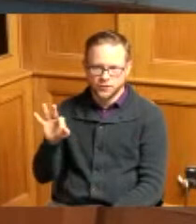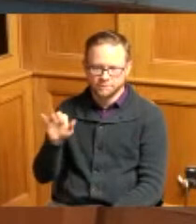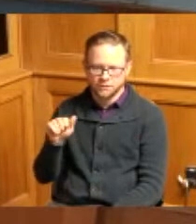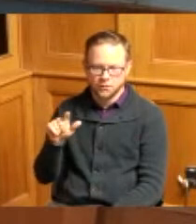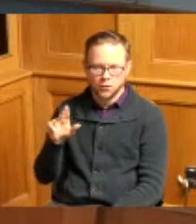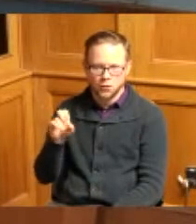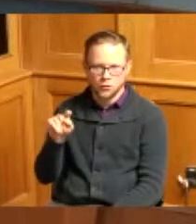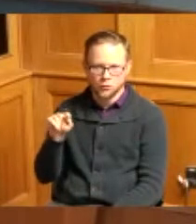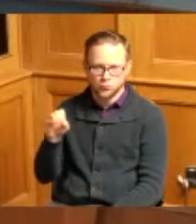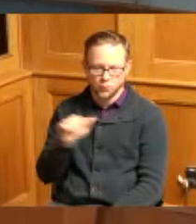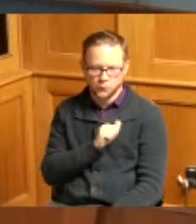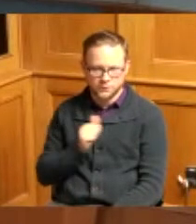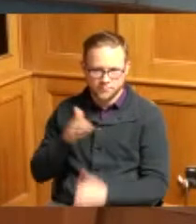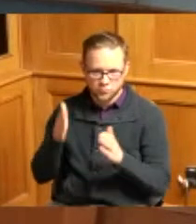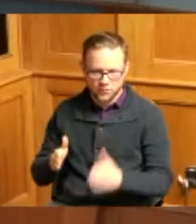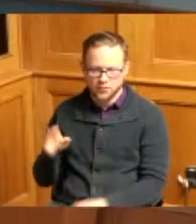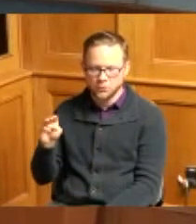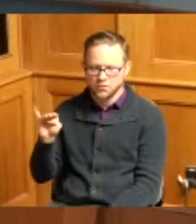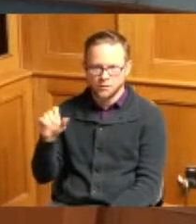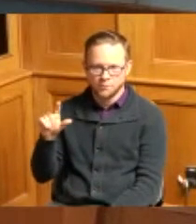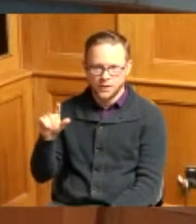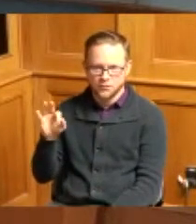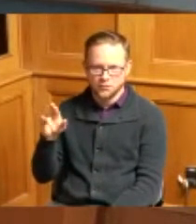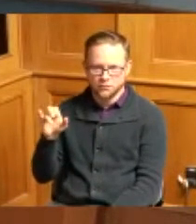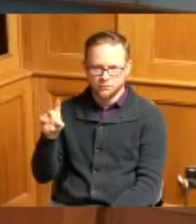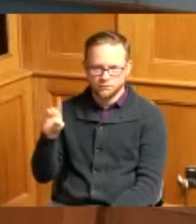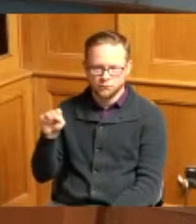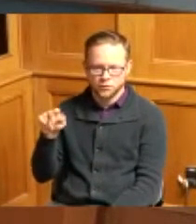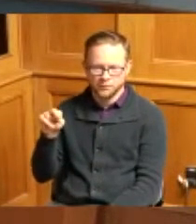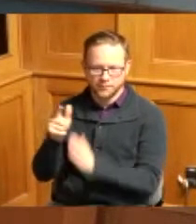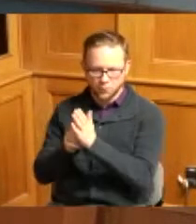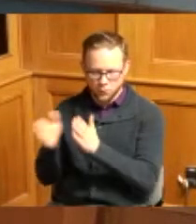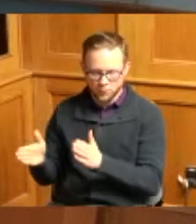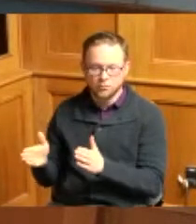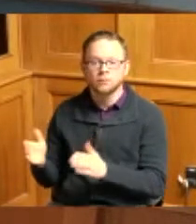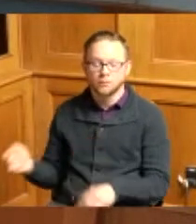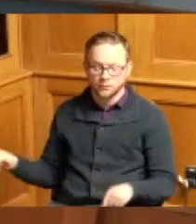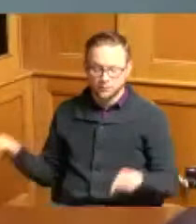thank you all so much and I am Stephanie Summerow Dumas President of the Hamilton